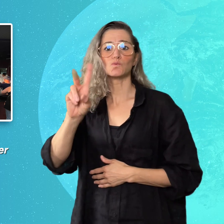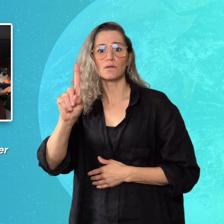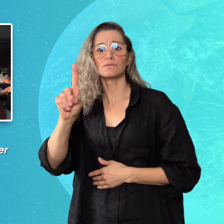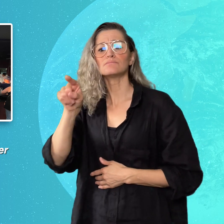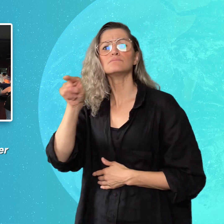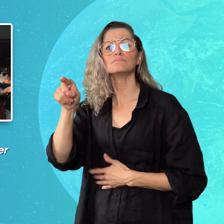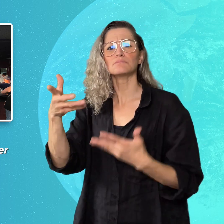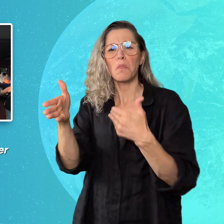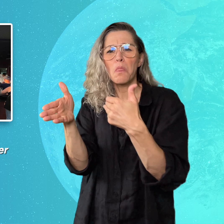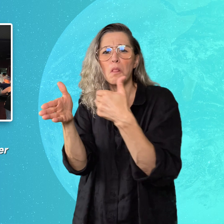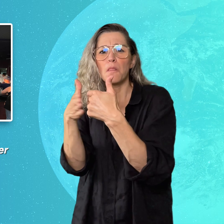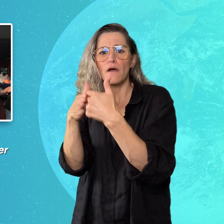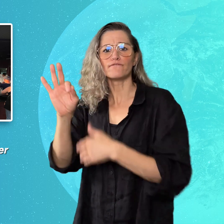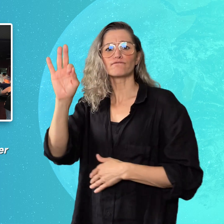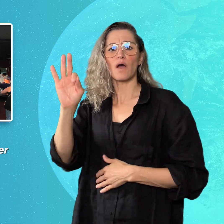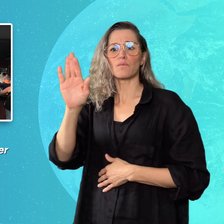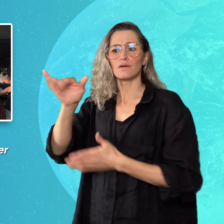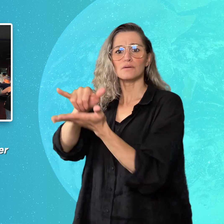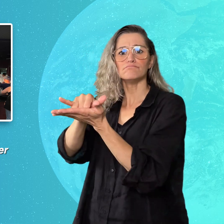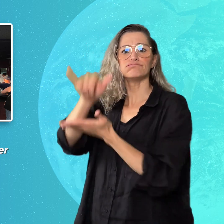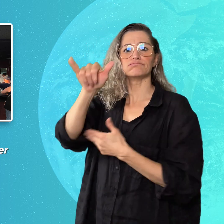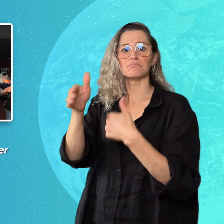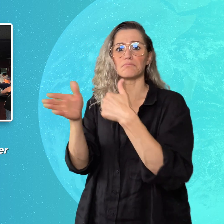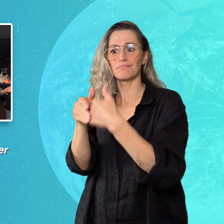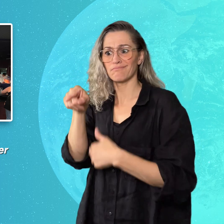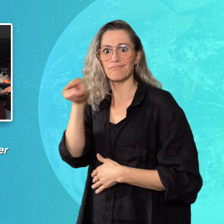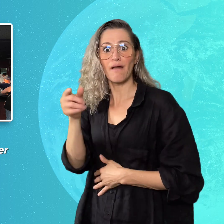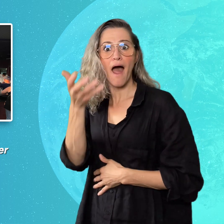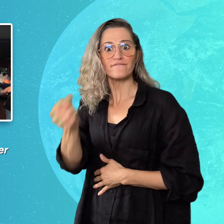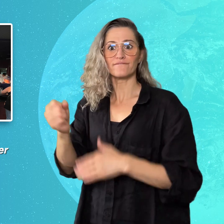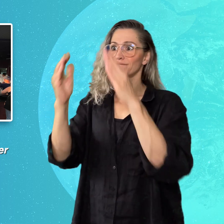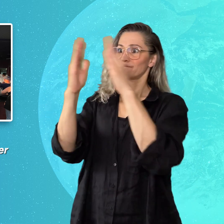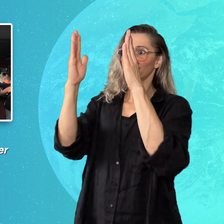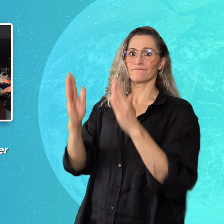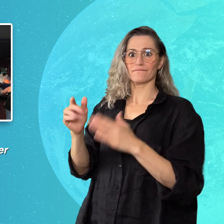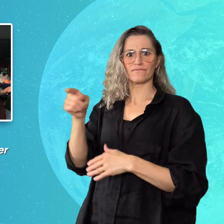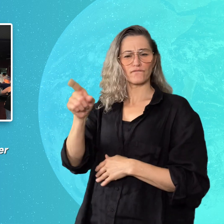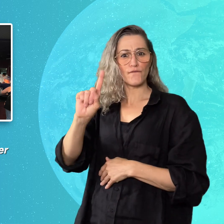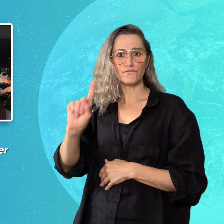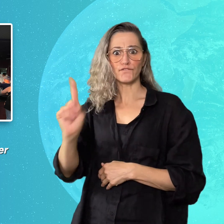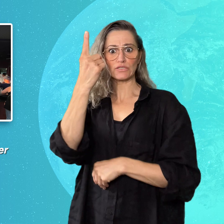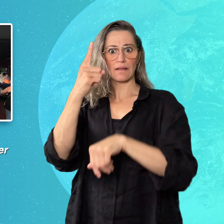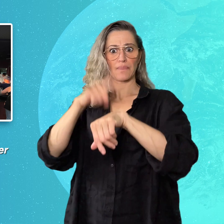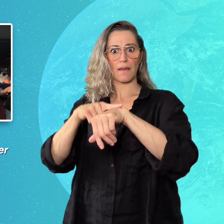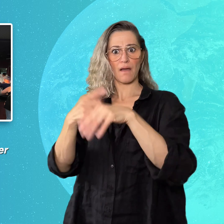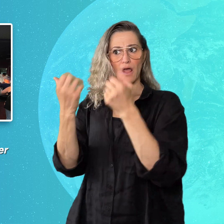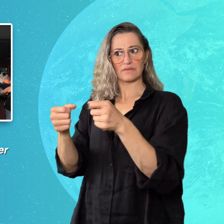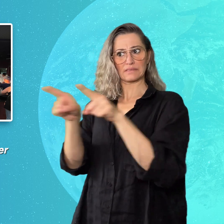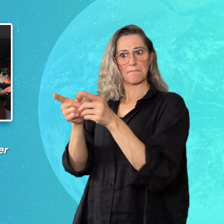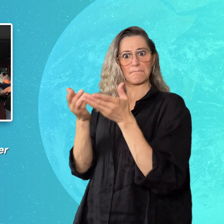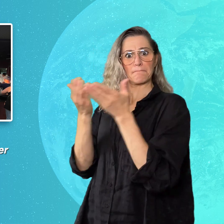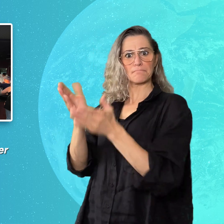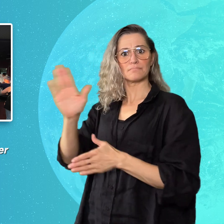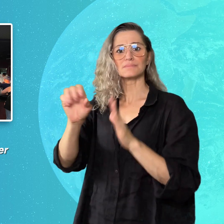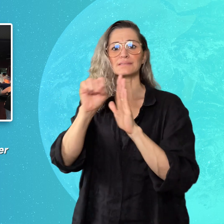in 2021 by the Frederick airport, the first of its kind